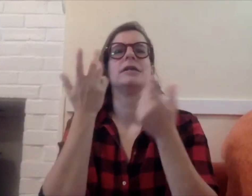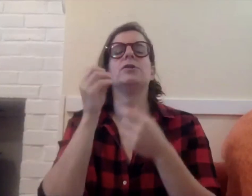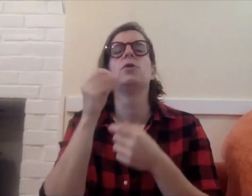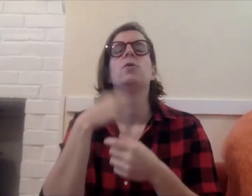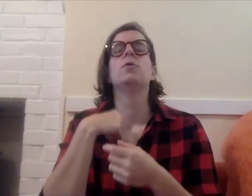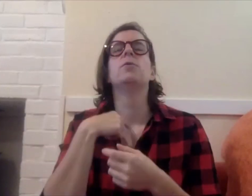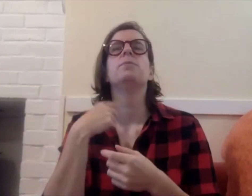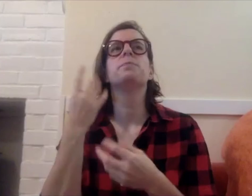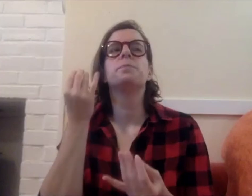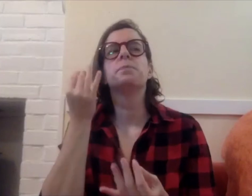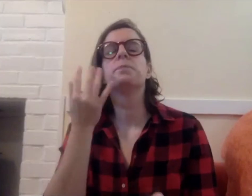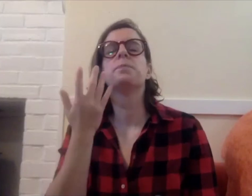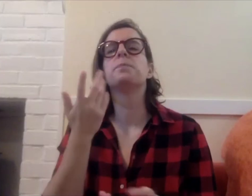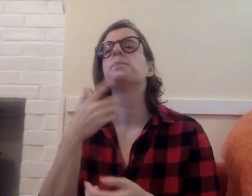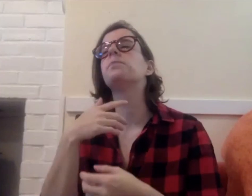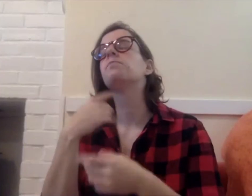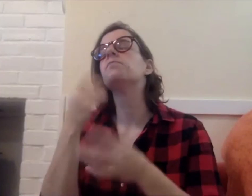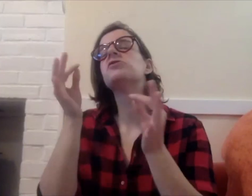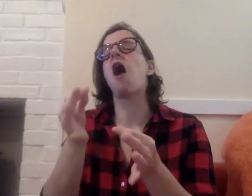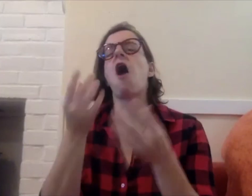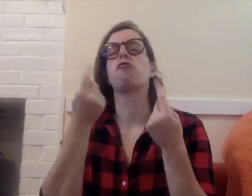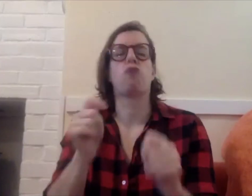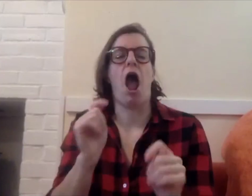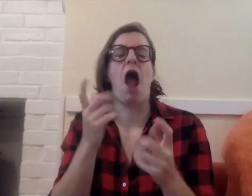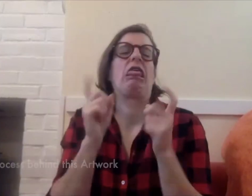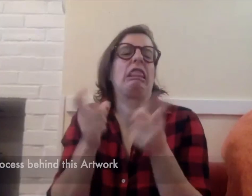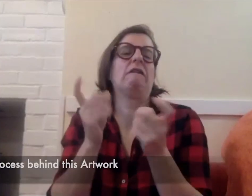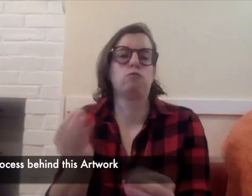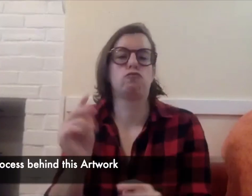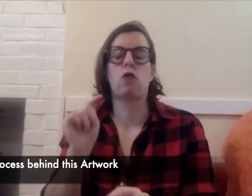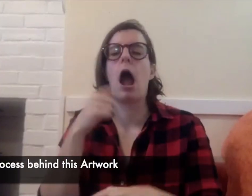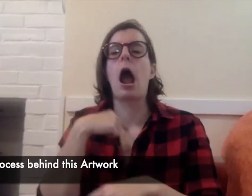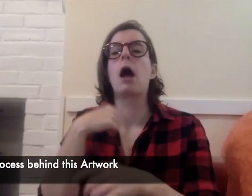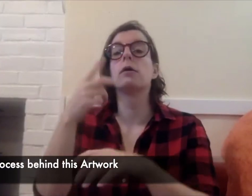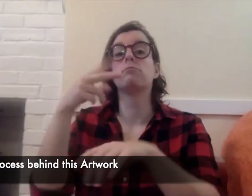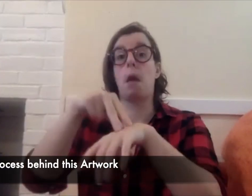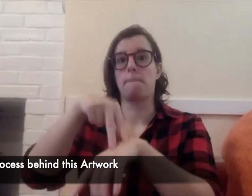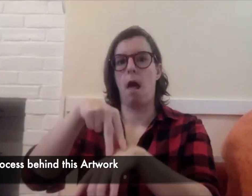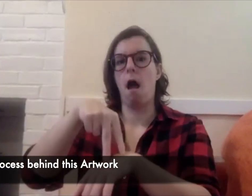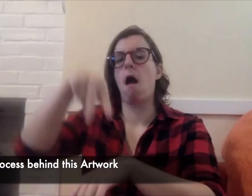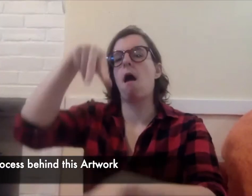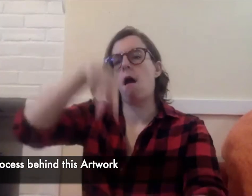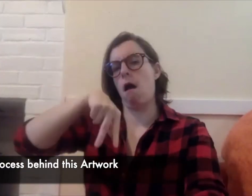passing of time so I thought okay why not just give it a try so using a